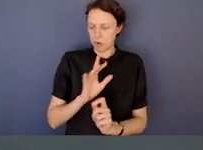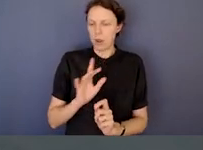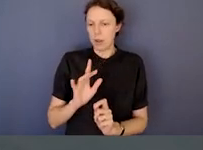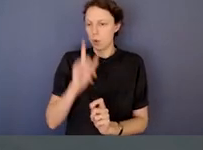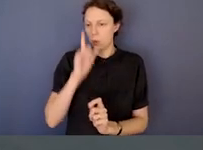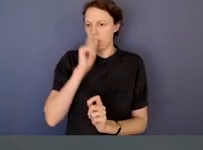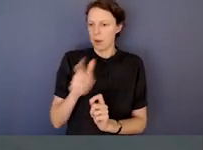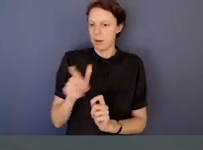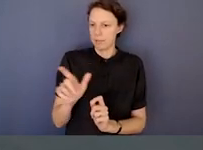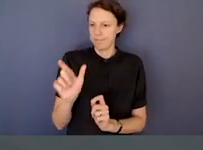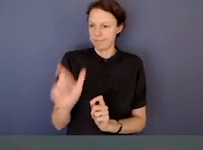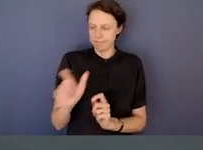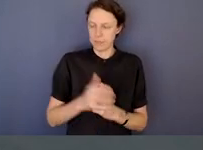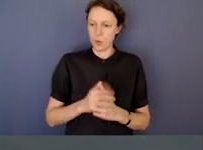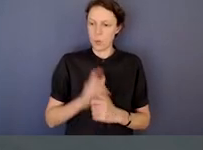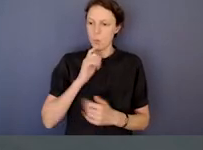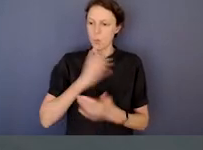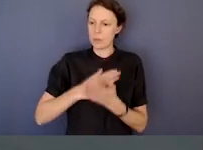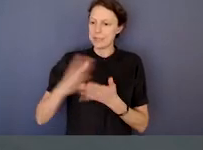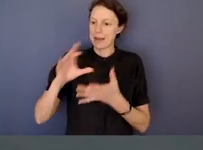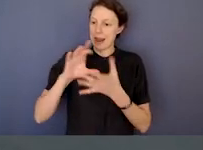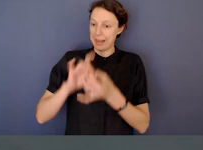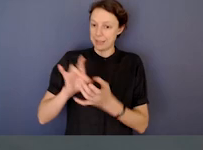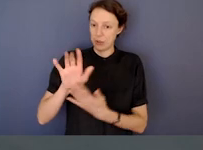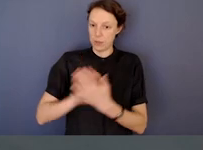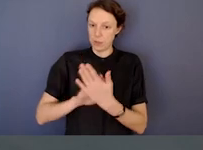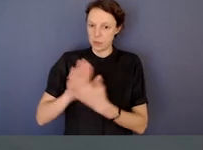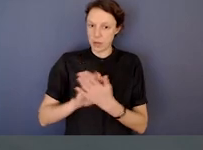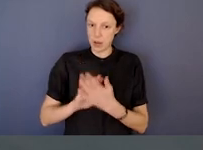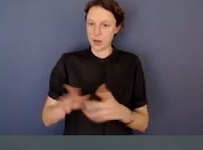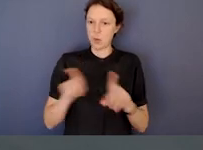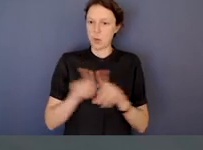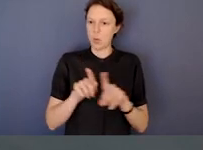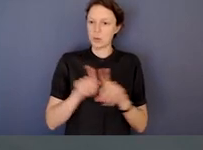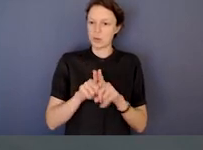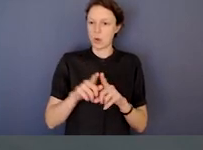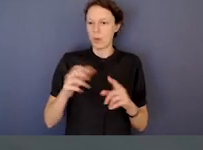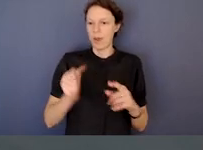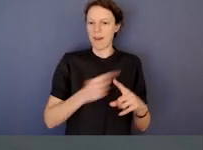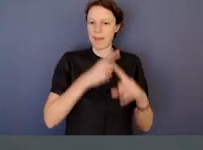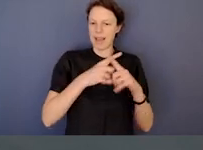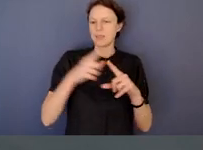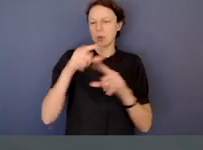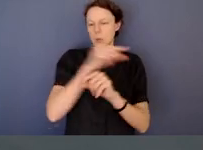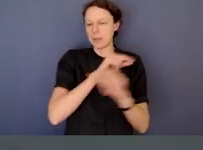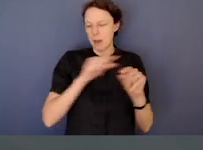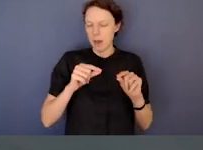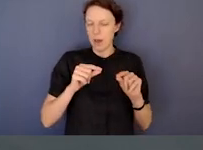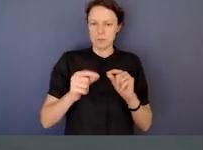and we'll share the links in the chat. We're also regularly sharing updates on social media via X or Twitter,